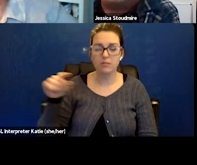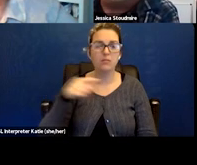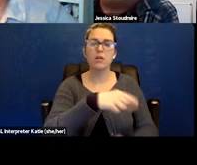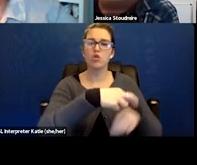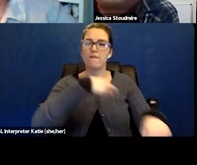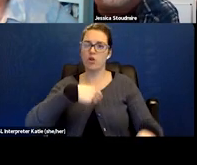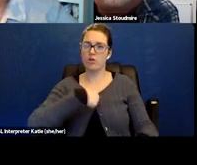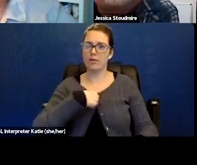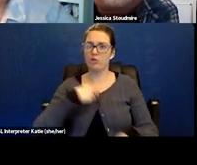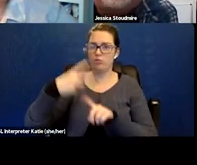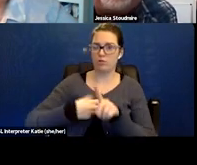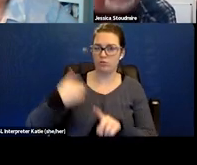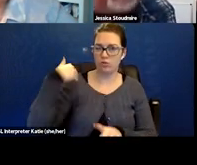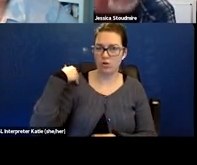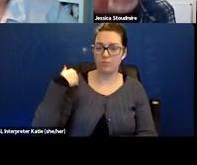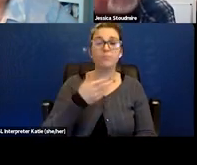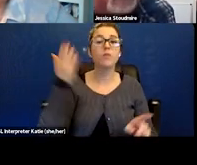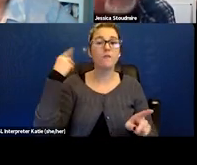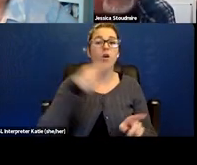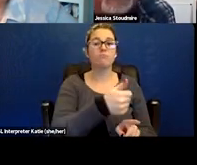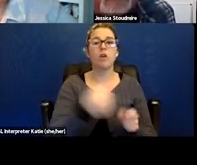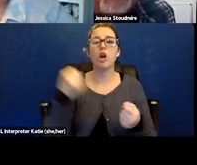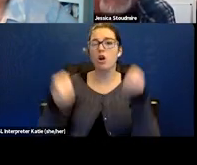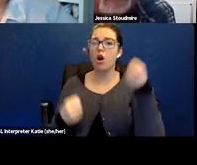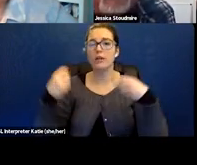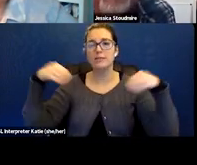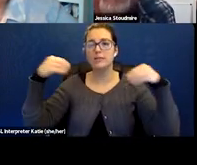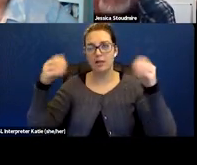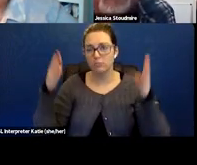He was actually a car salesman and because of,